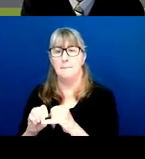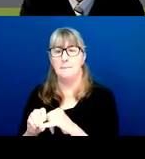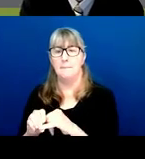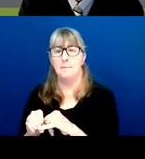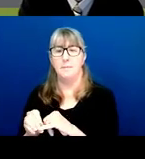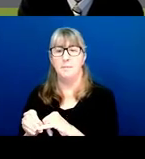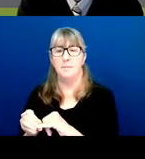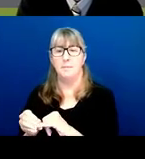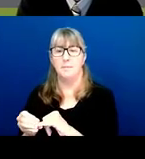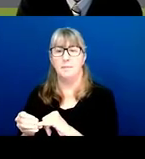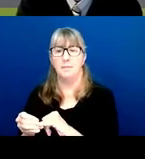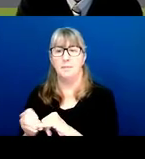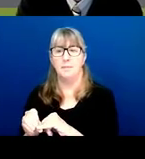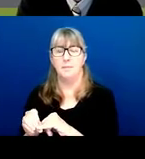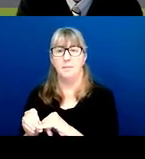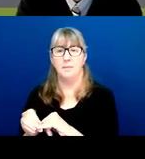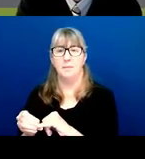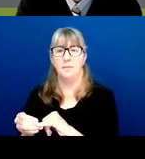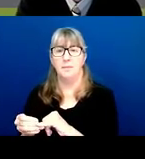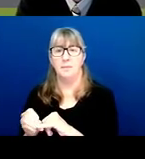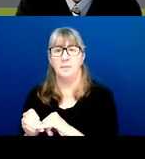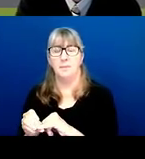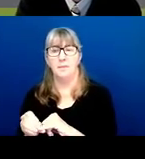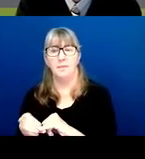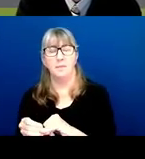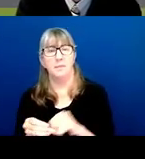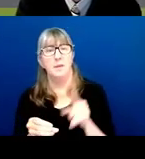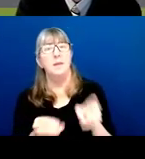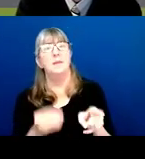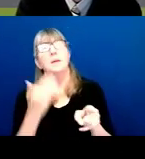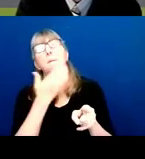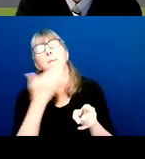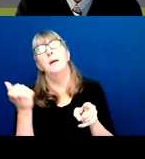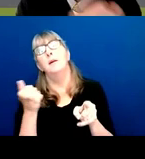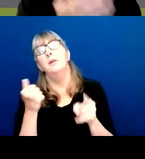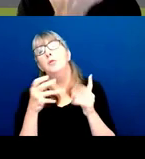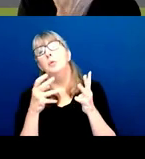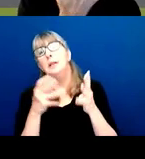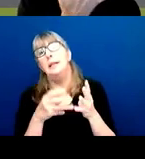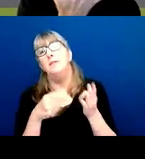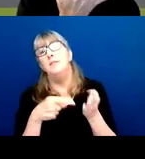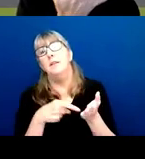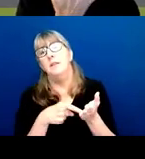Is it better to leave the assignments to DRR?